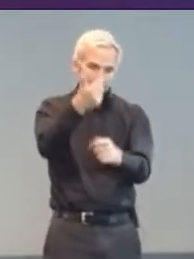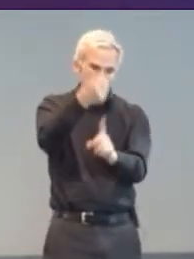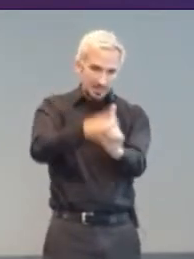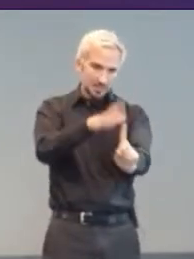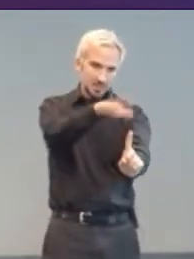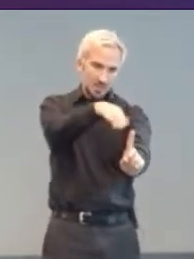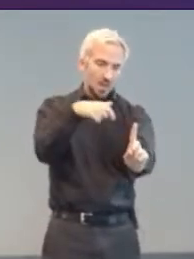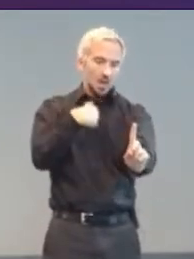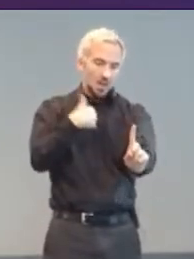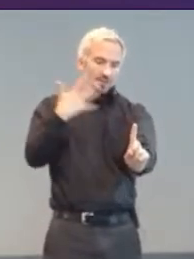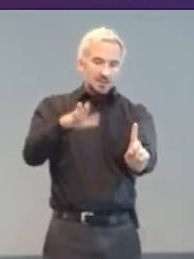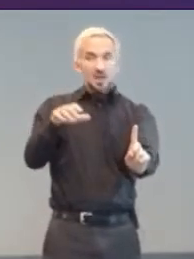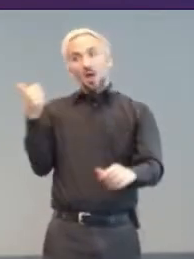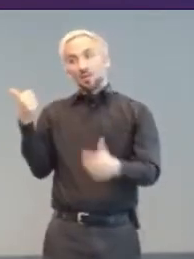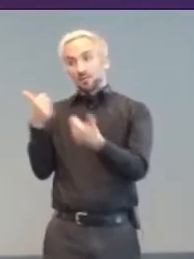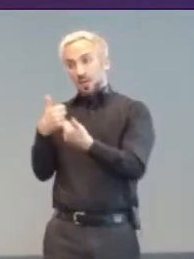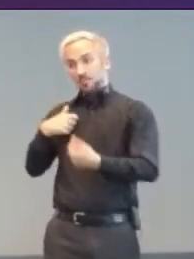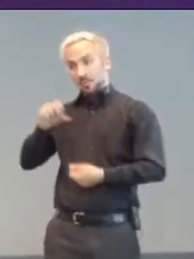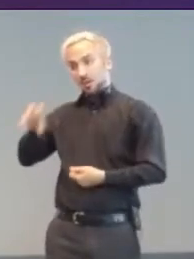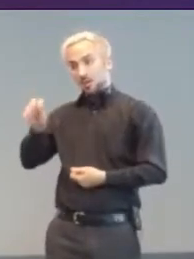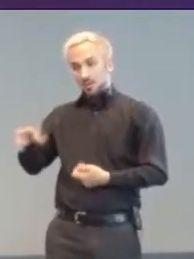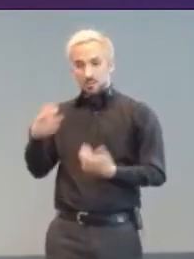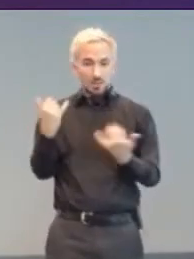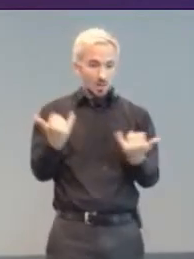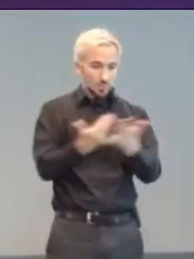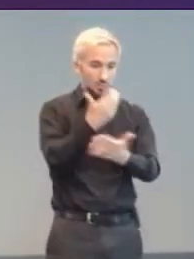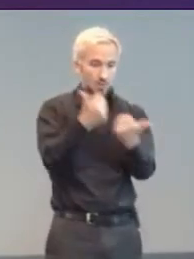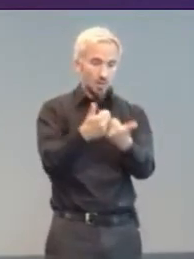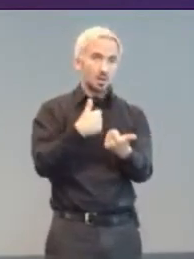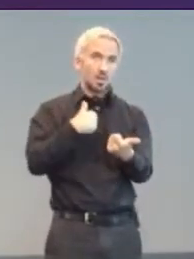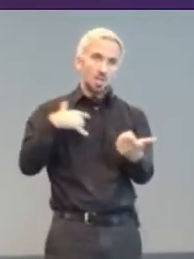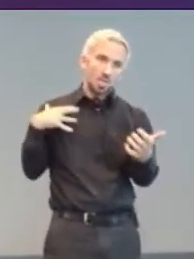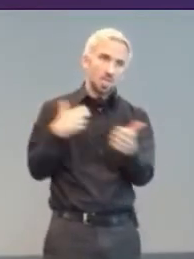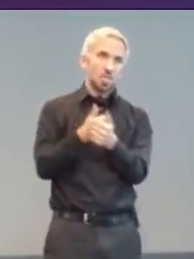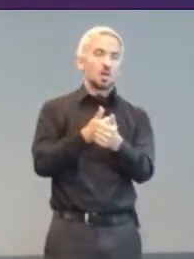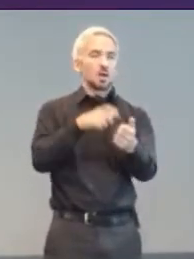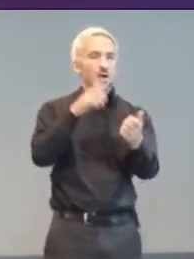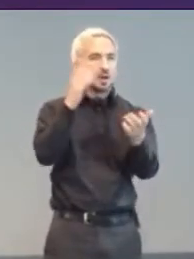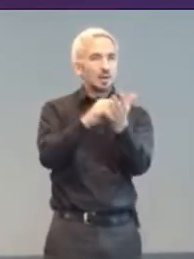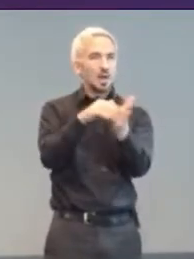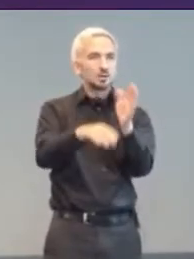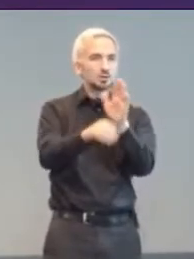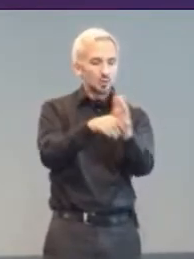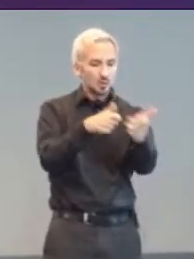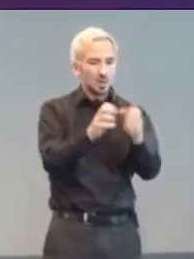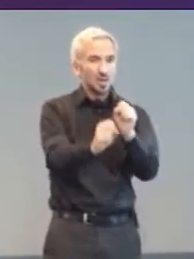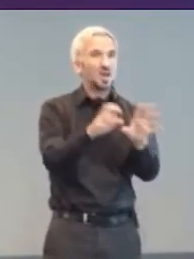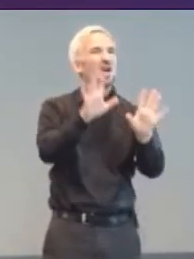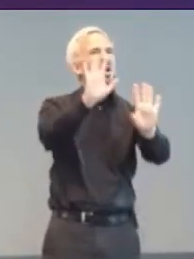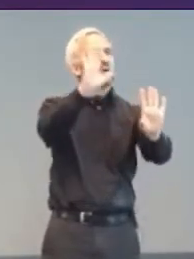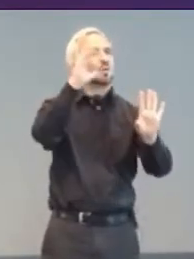you would prefer. It would just know and adapt. Cross-platform through the ages.